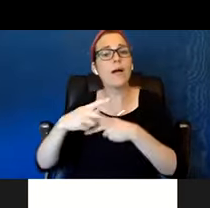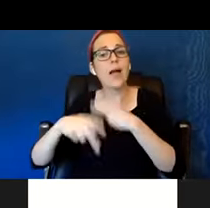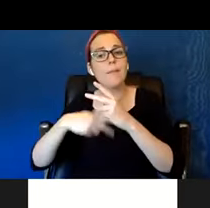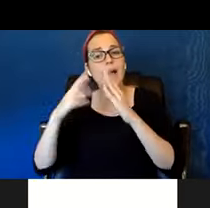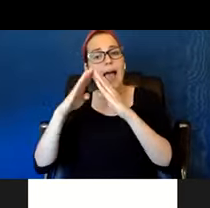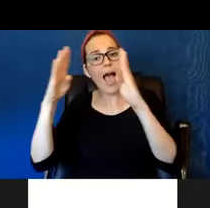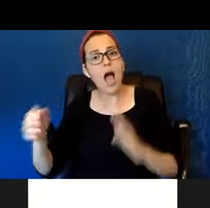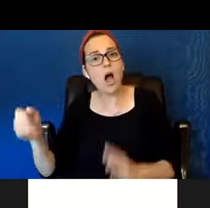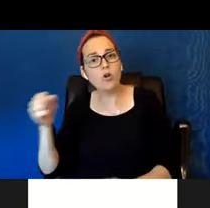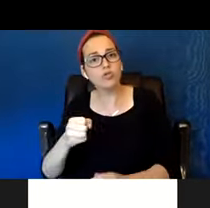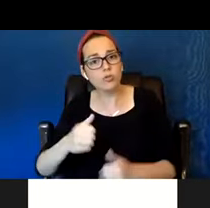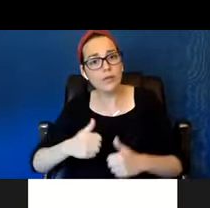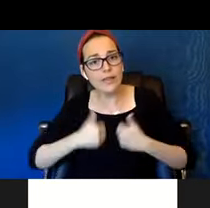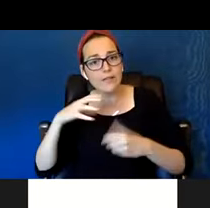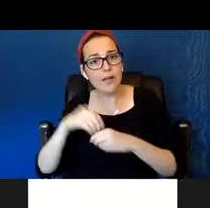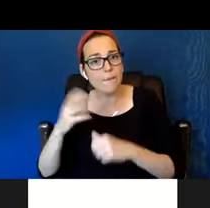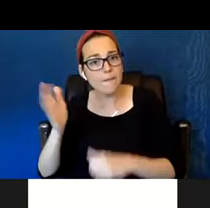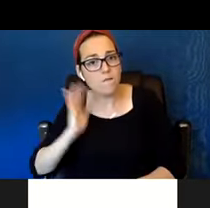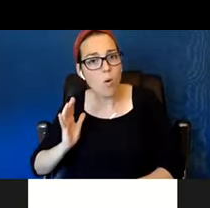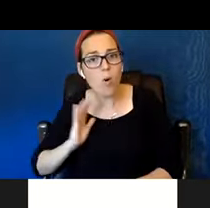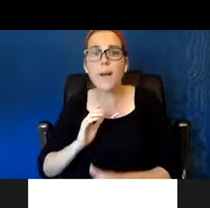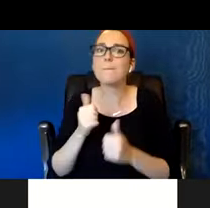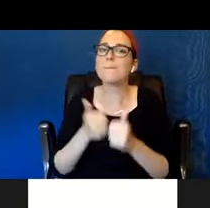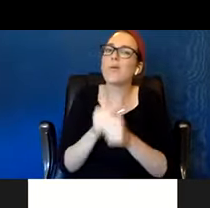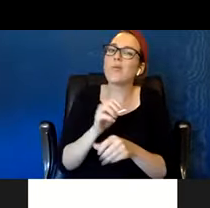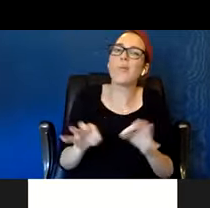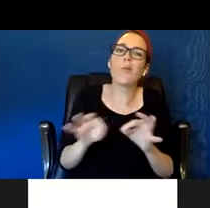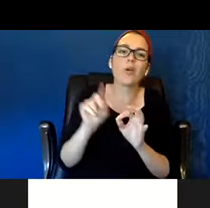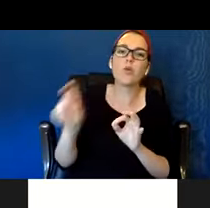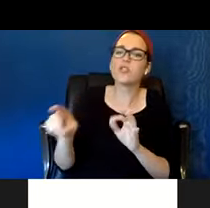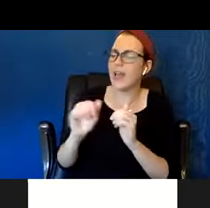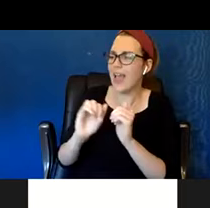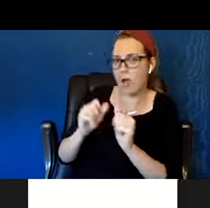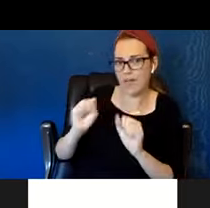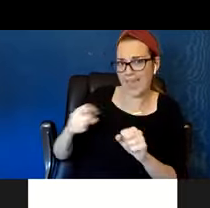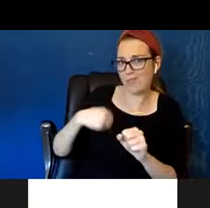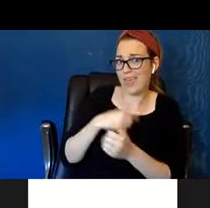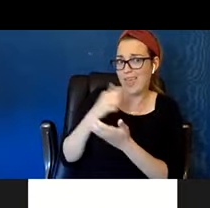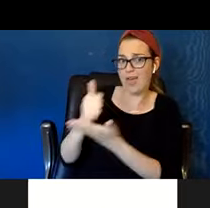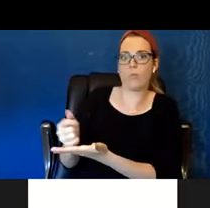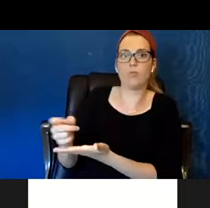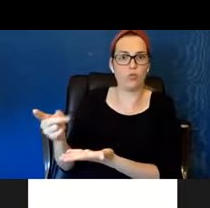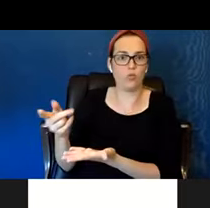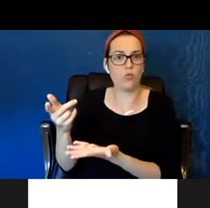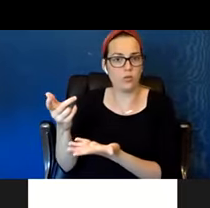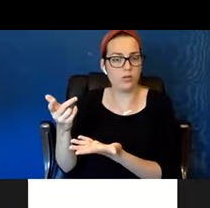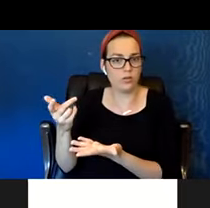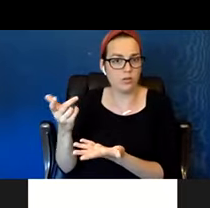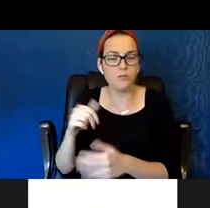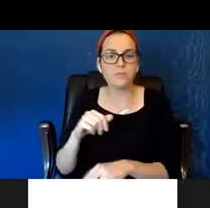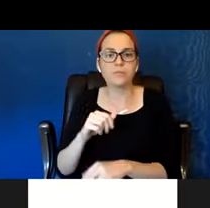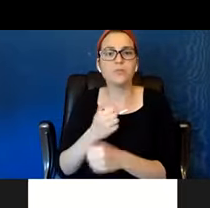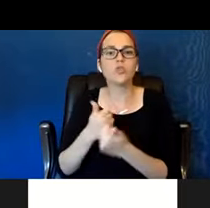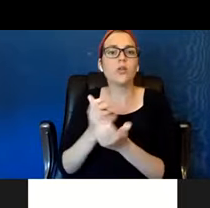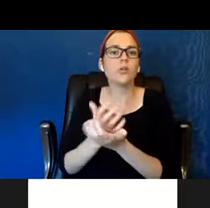because this is a partnership. Very important gathering the information will help us do our job better.